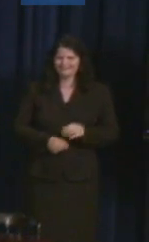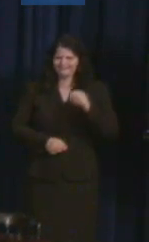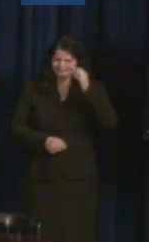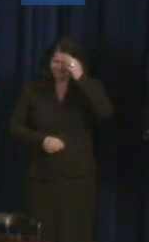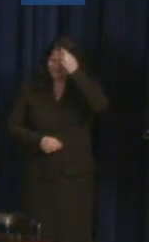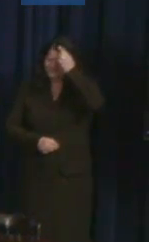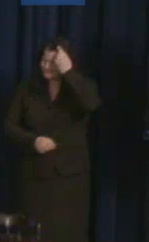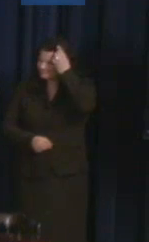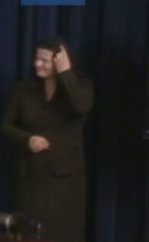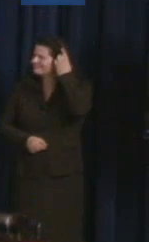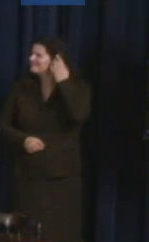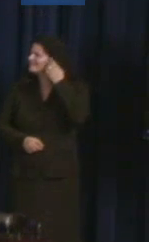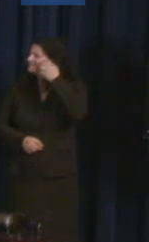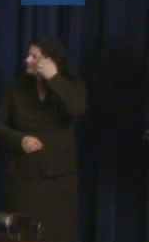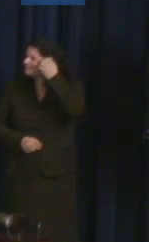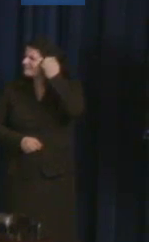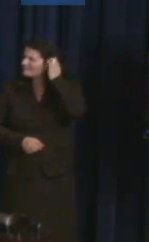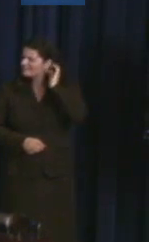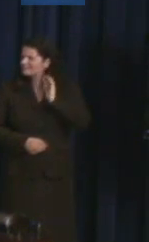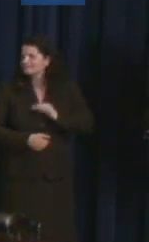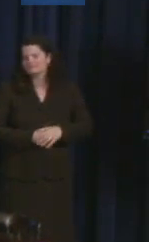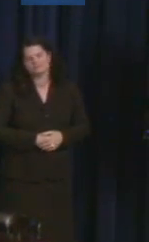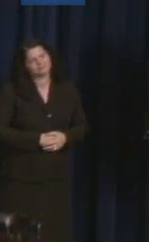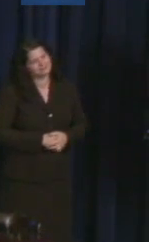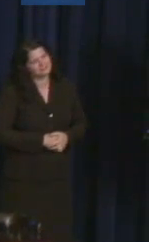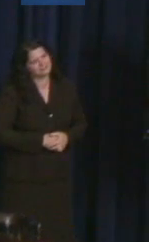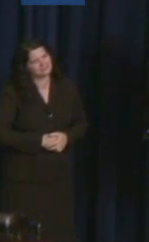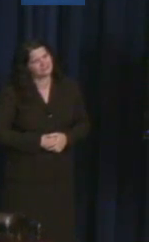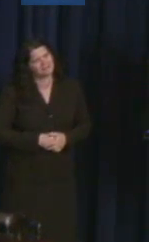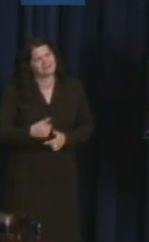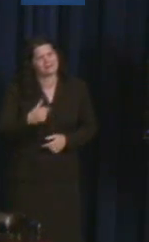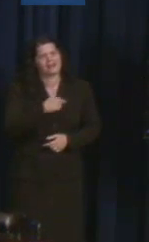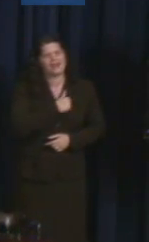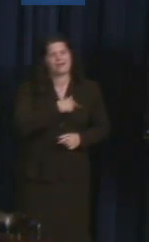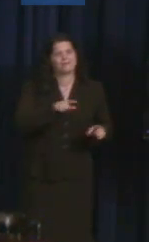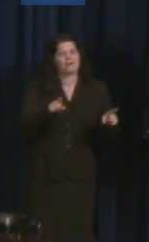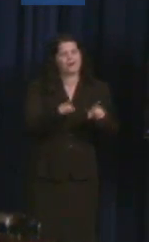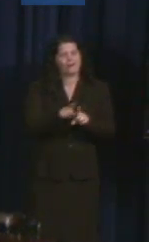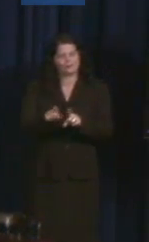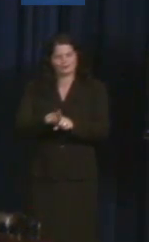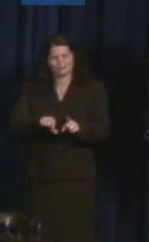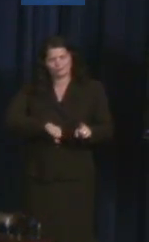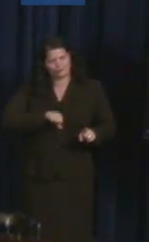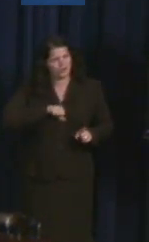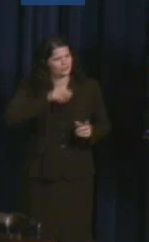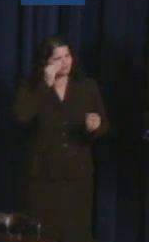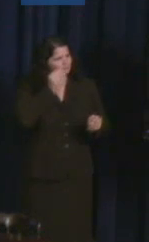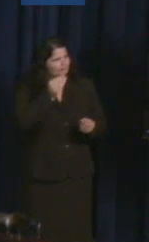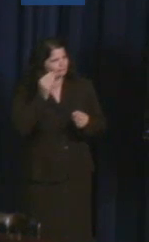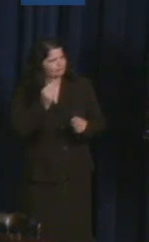It also gives me great pride to say that leaders -- disability leaders have contributed to our